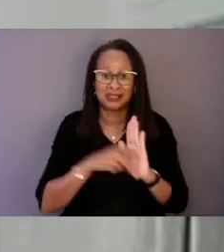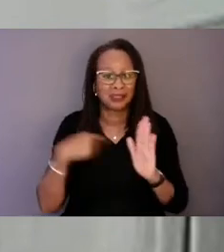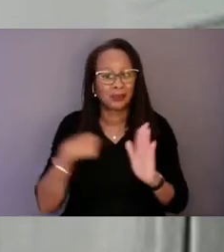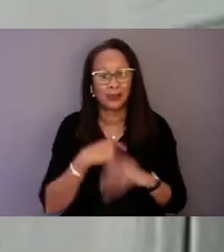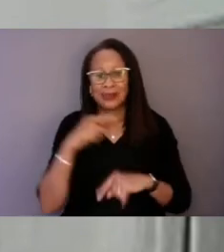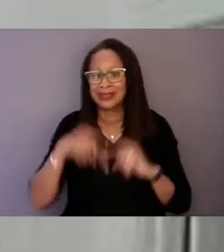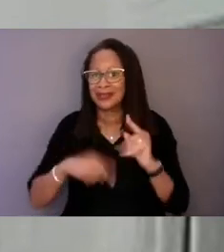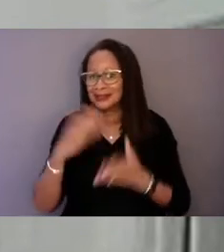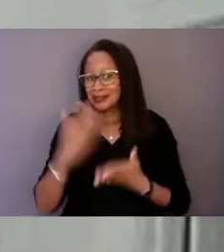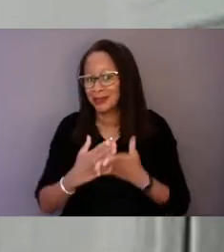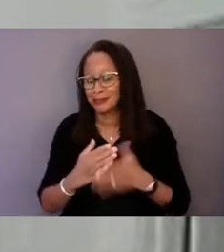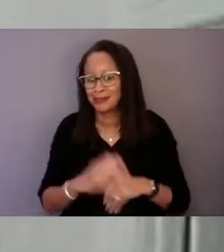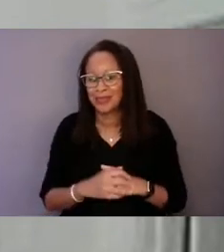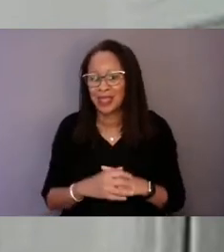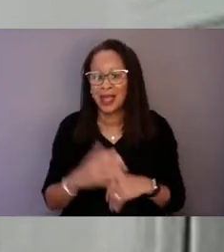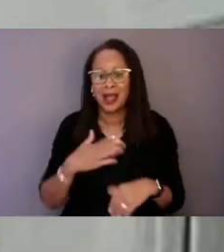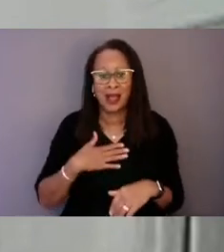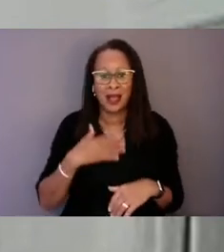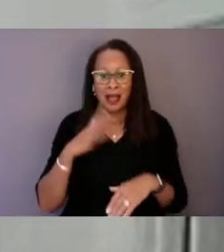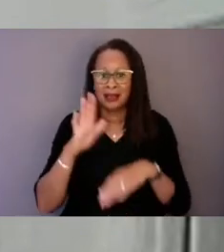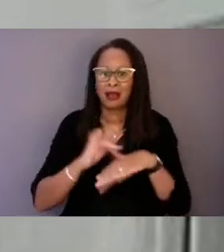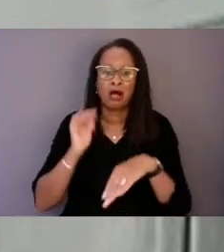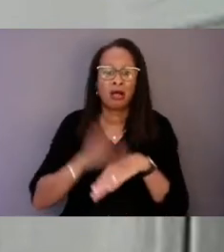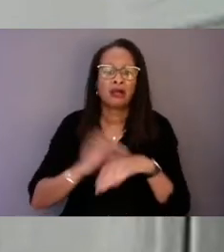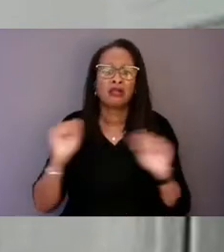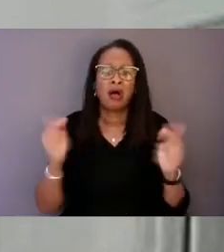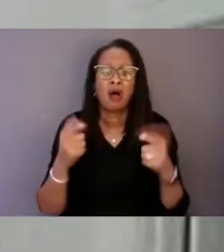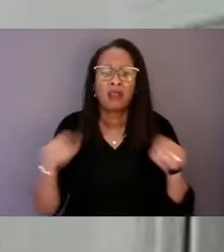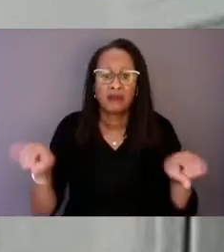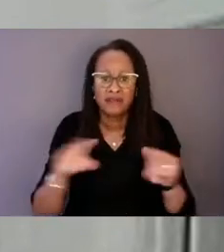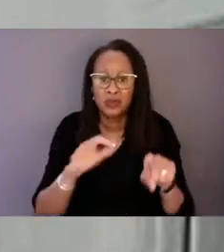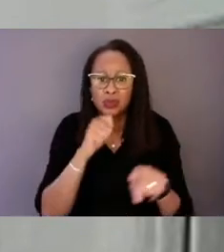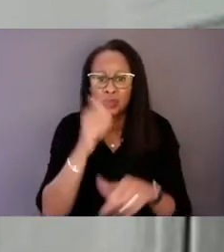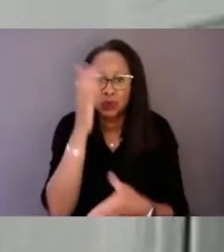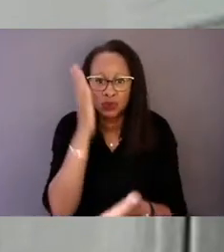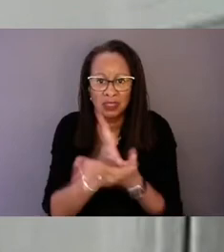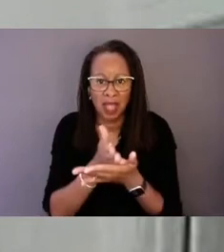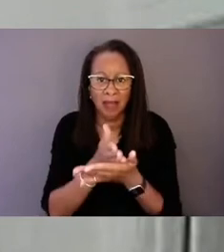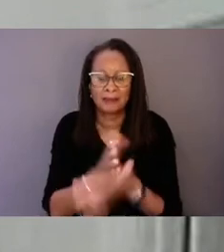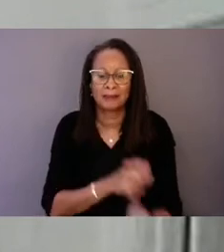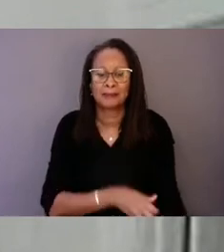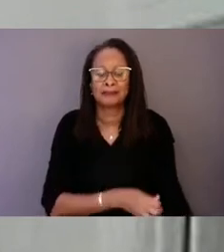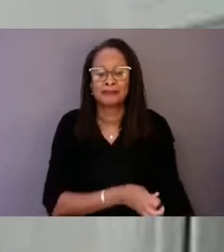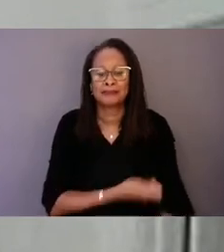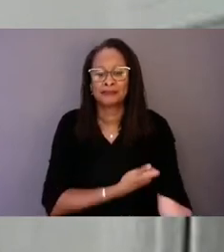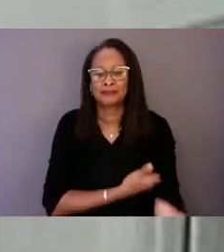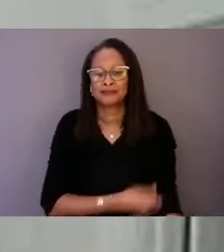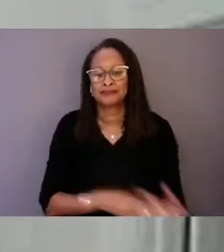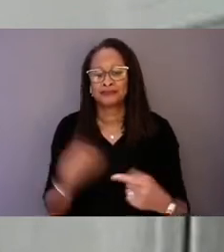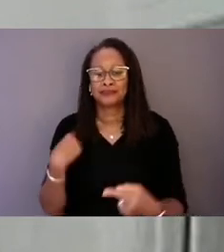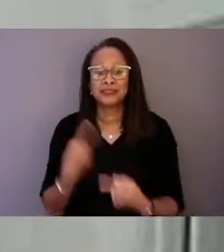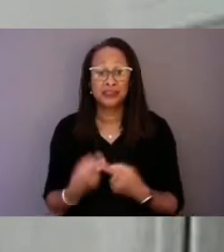I call on all of you, do not stop until we achieve this goal.